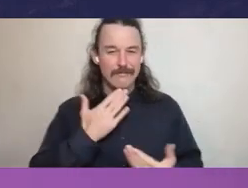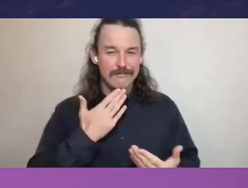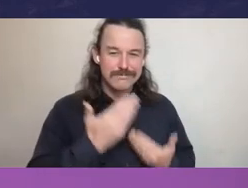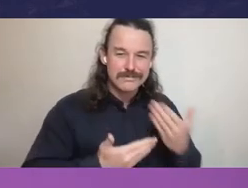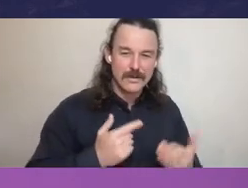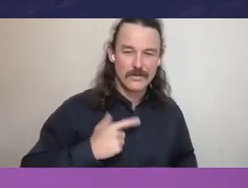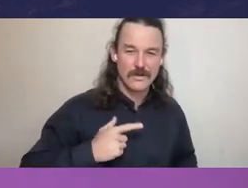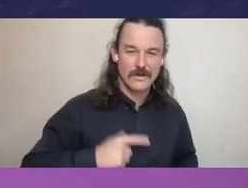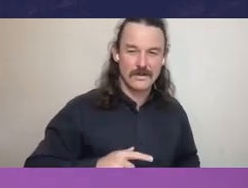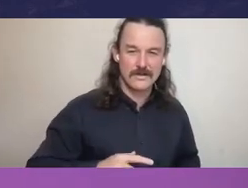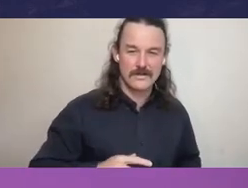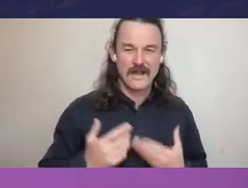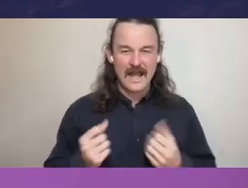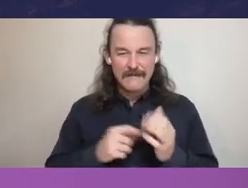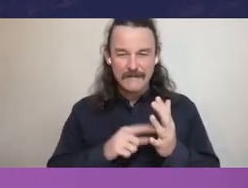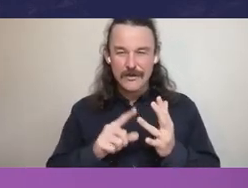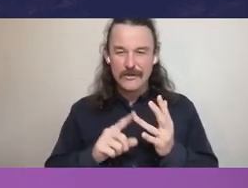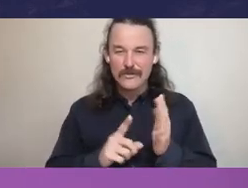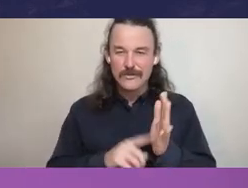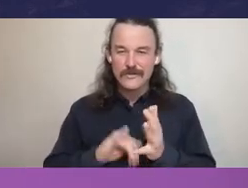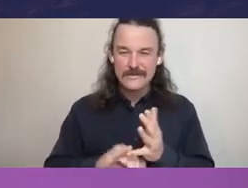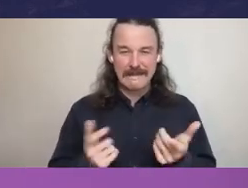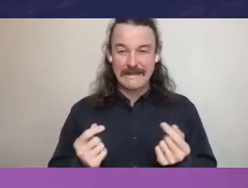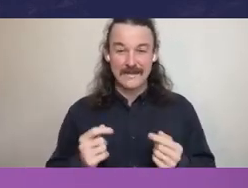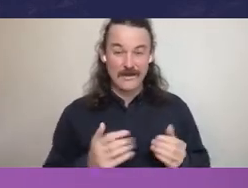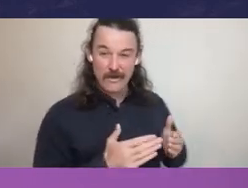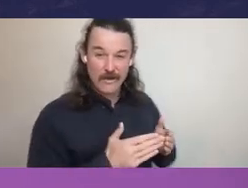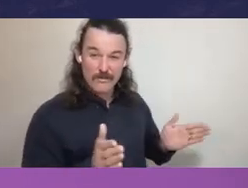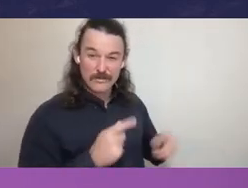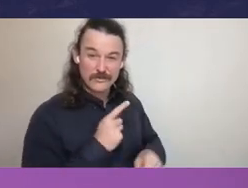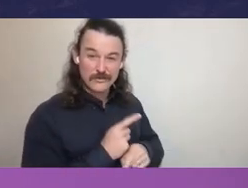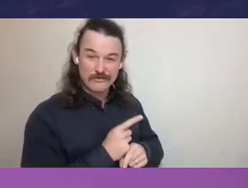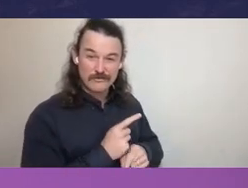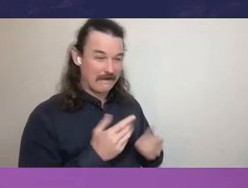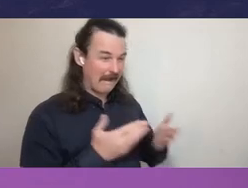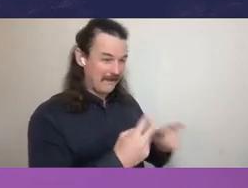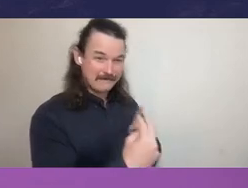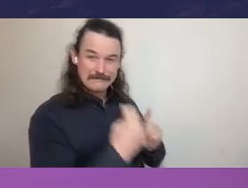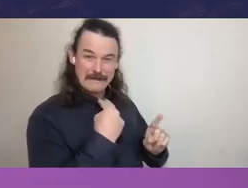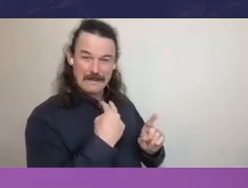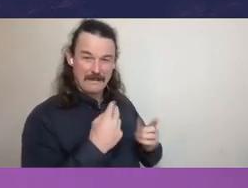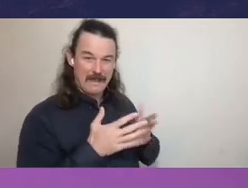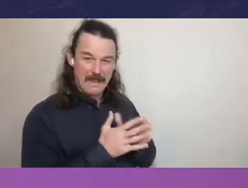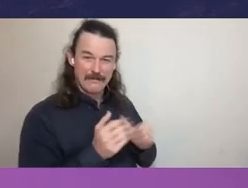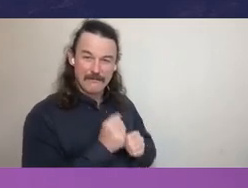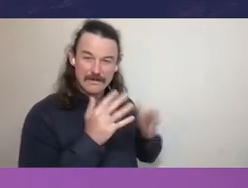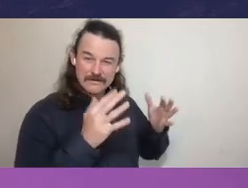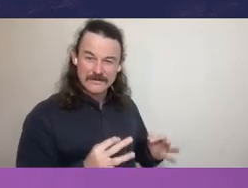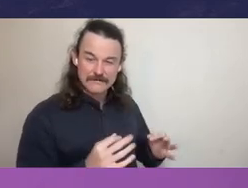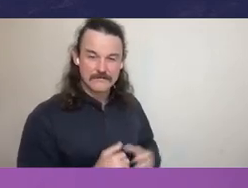that we can derive from that, you know, be open and transparent in your decision making, provide a clear complaints process.